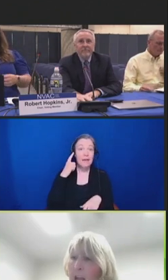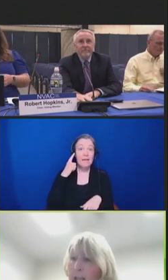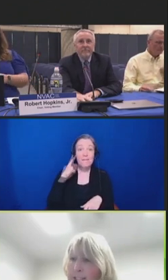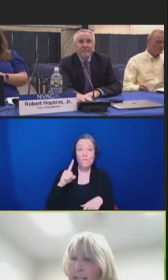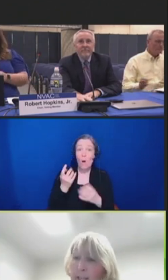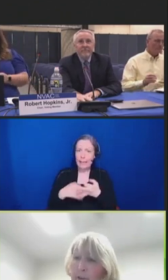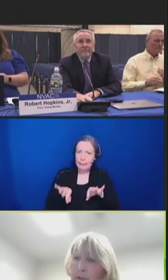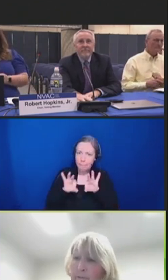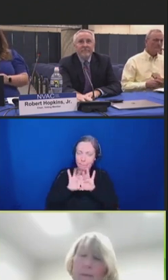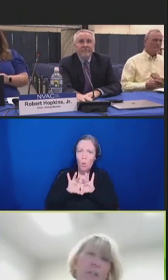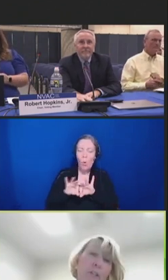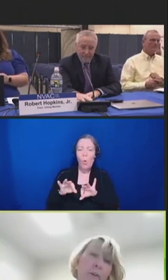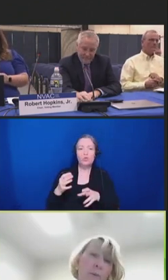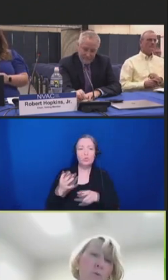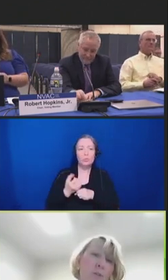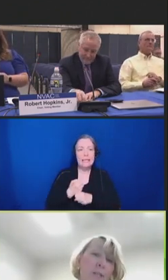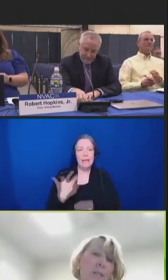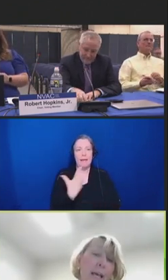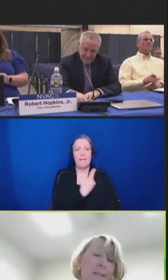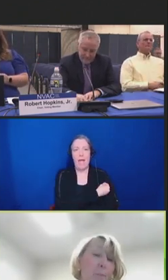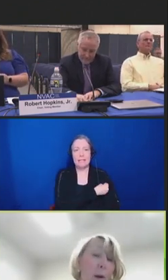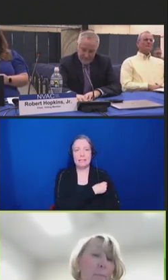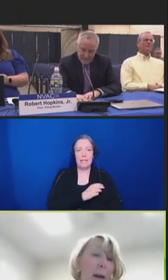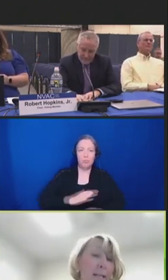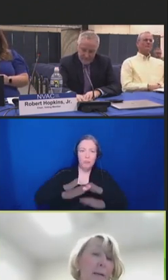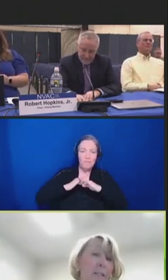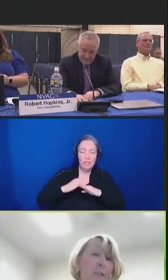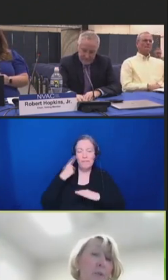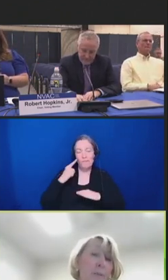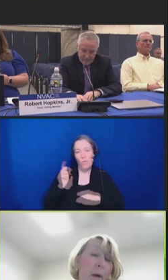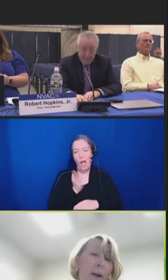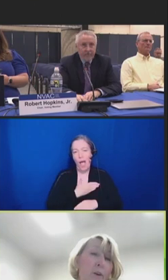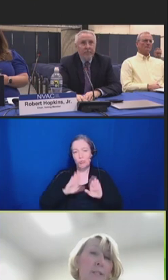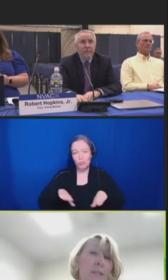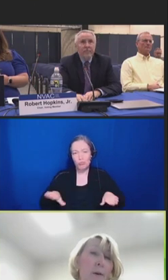Second, under information and resources, as the Prep Act begins to expire and some of